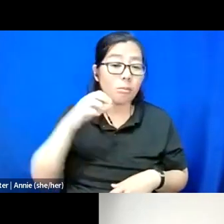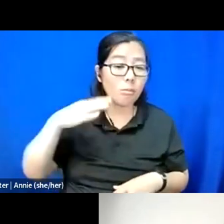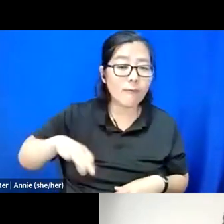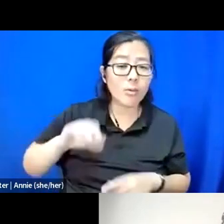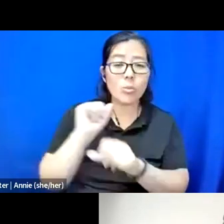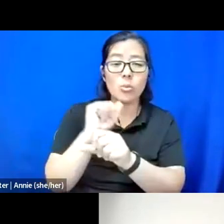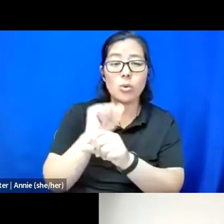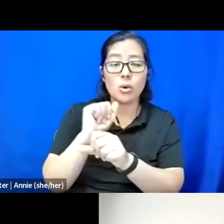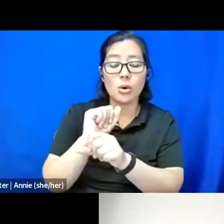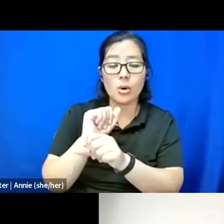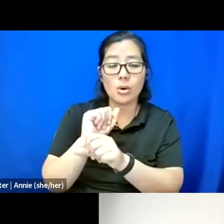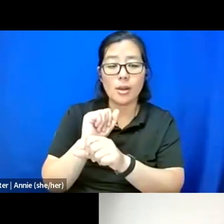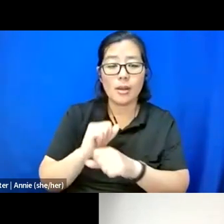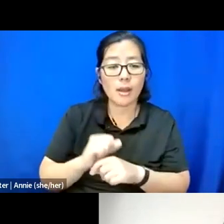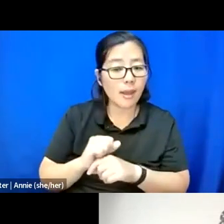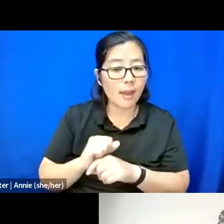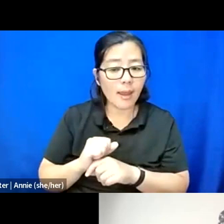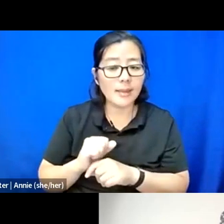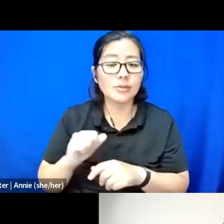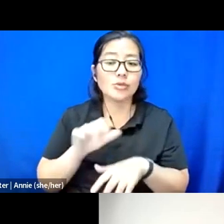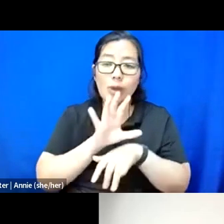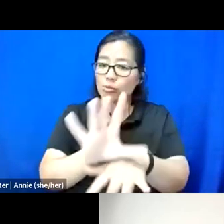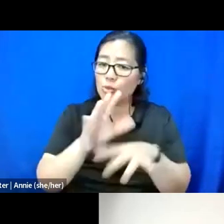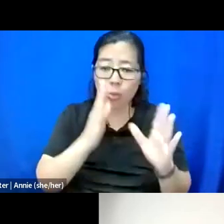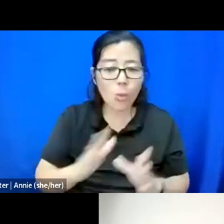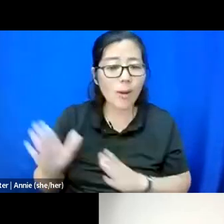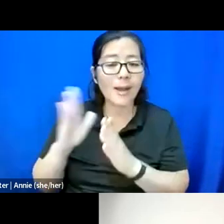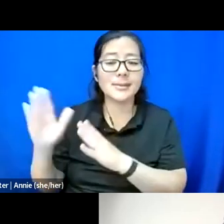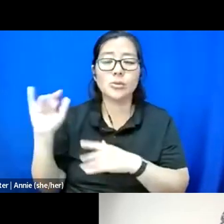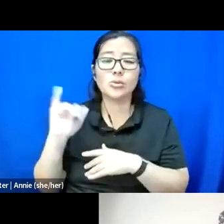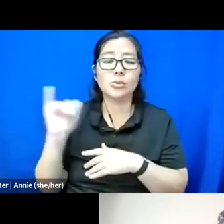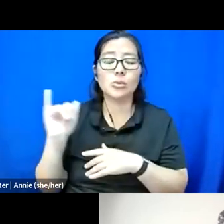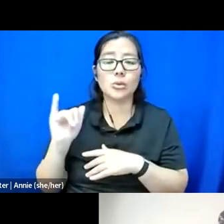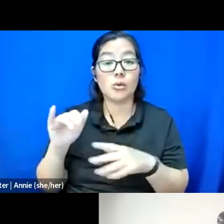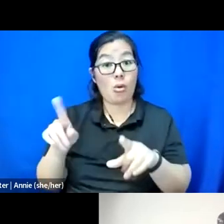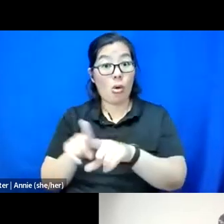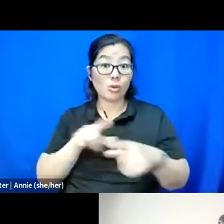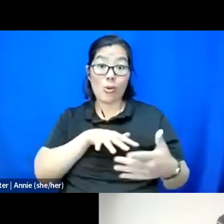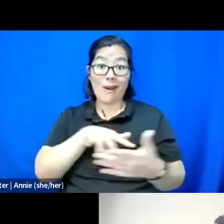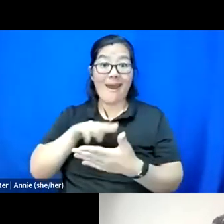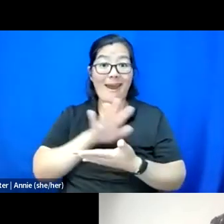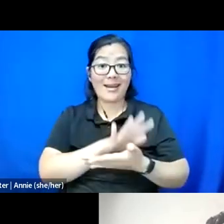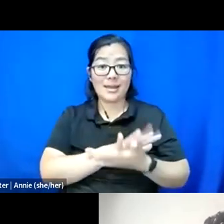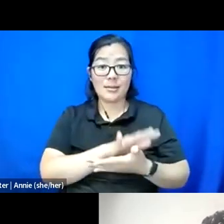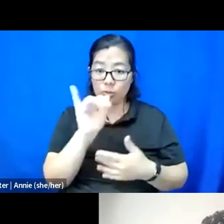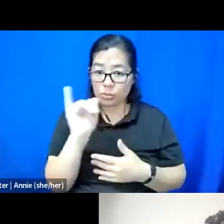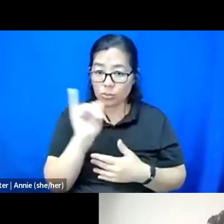in grassroots organizing, as well as an academic background.